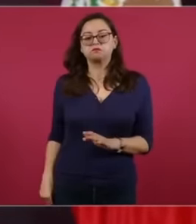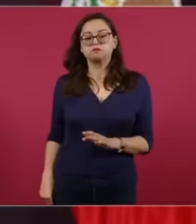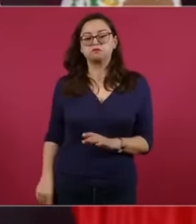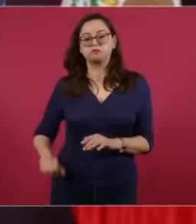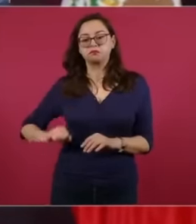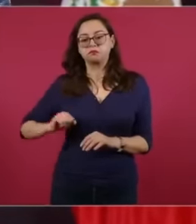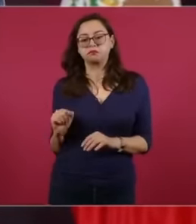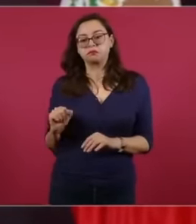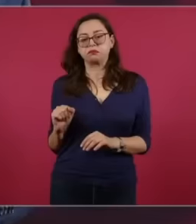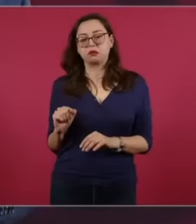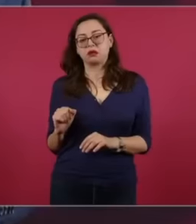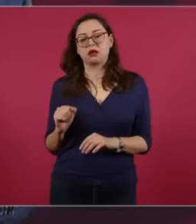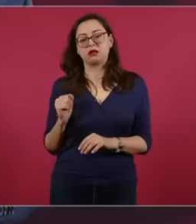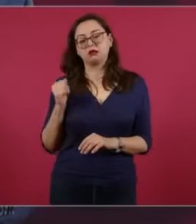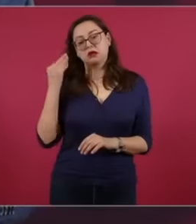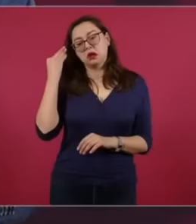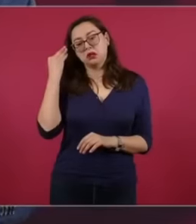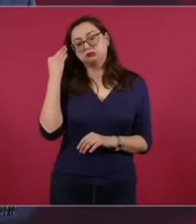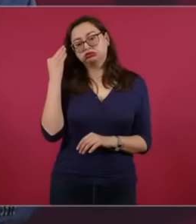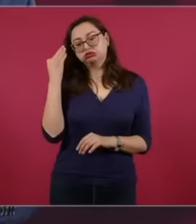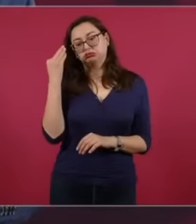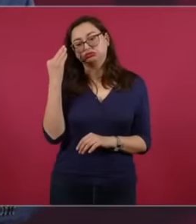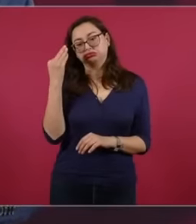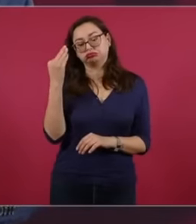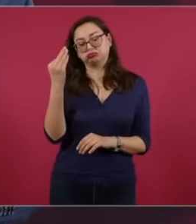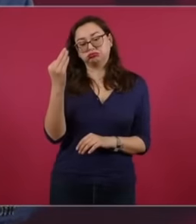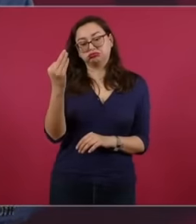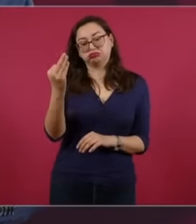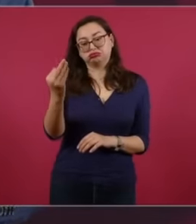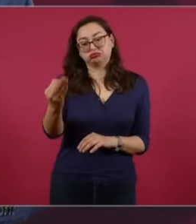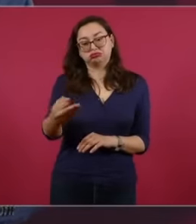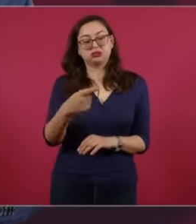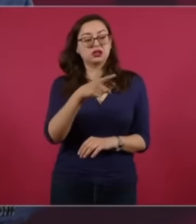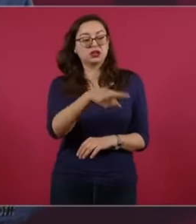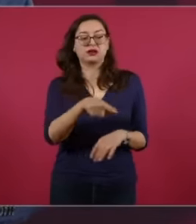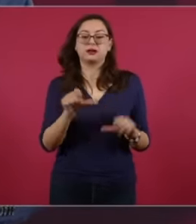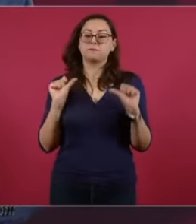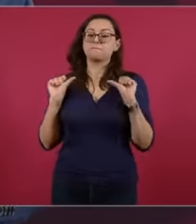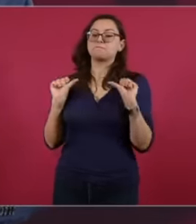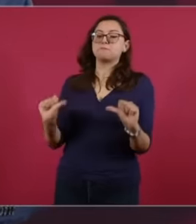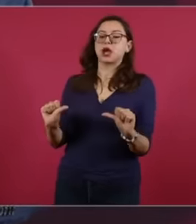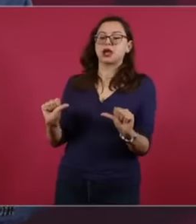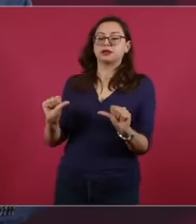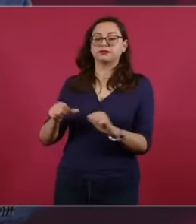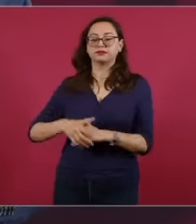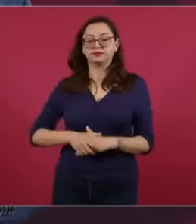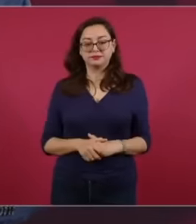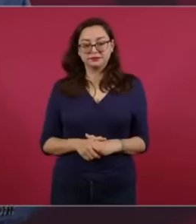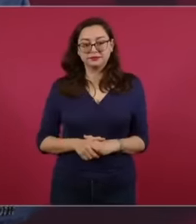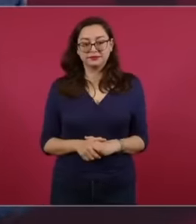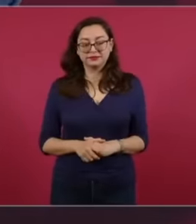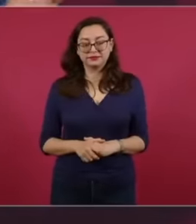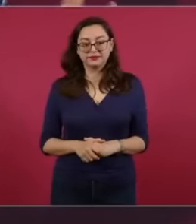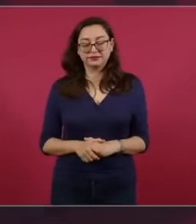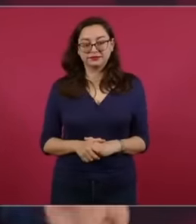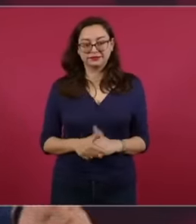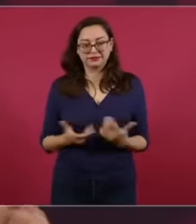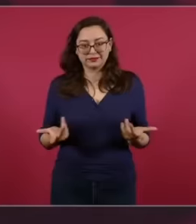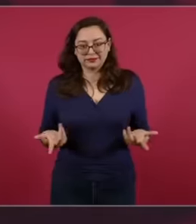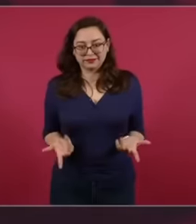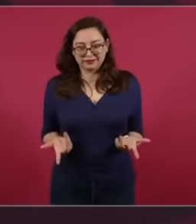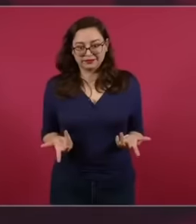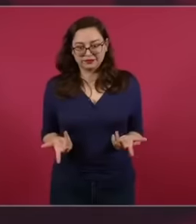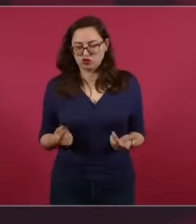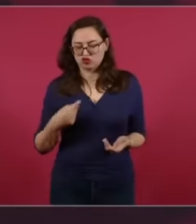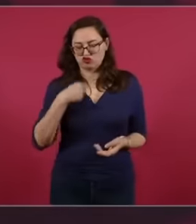taxes So that